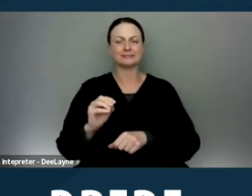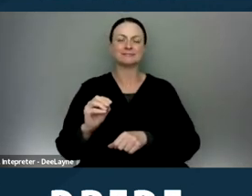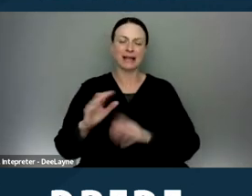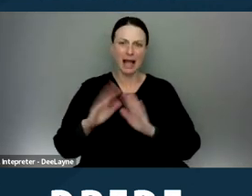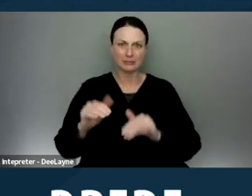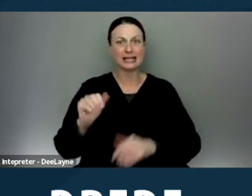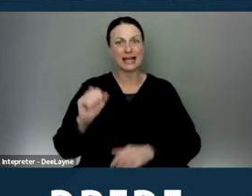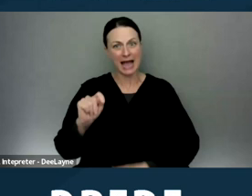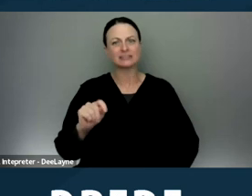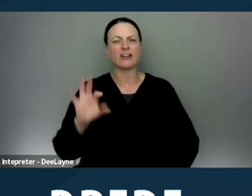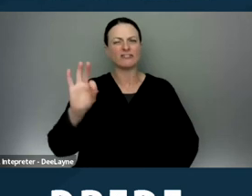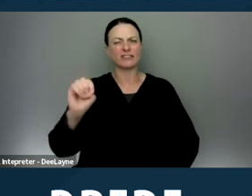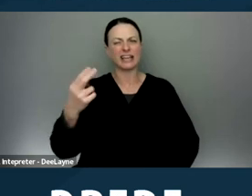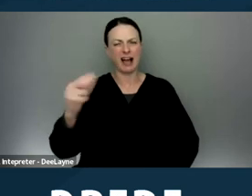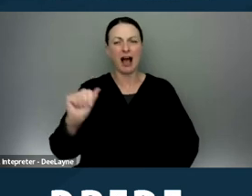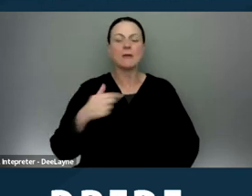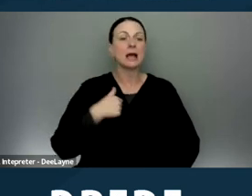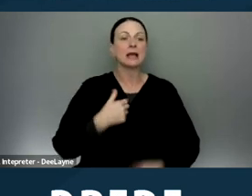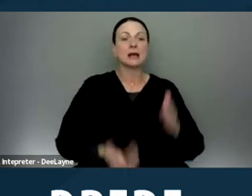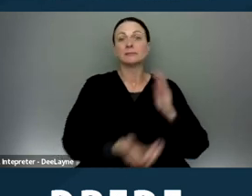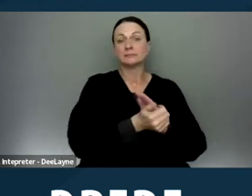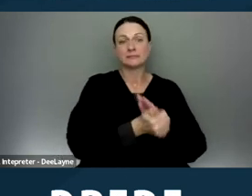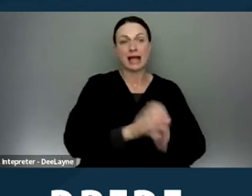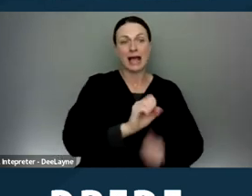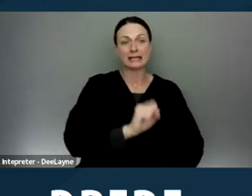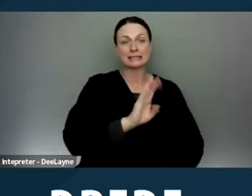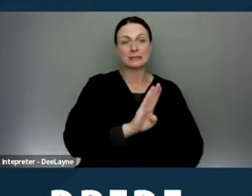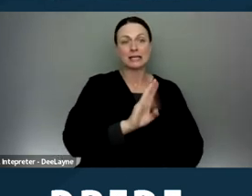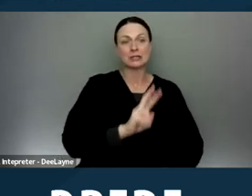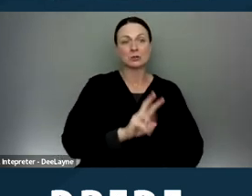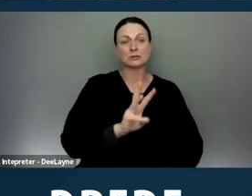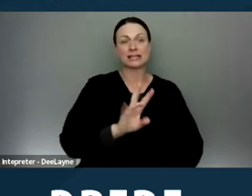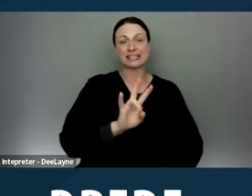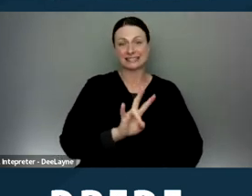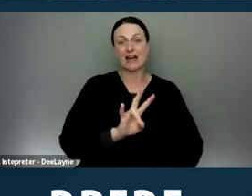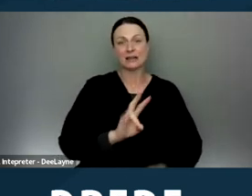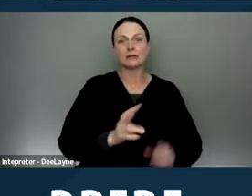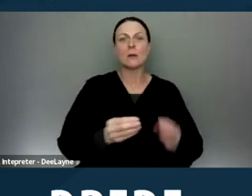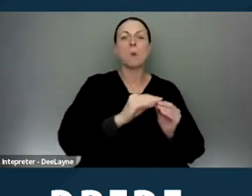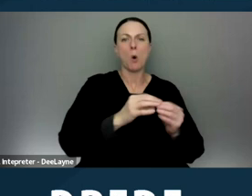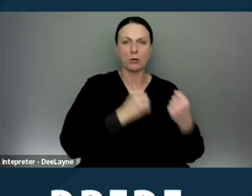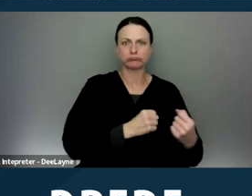But it was recently amended under SB-267 to provide even greater protection to tenants